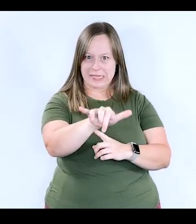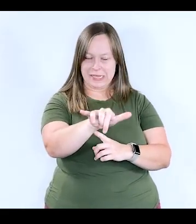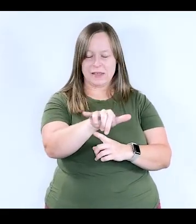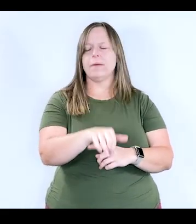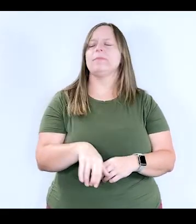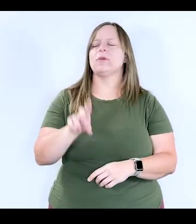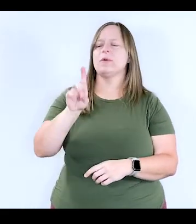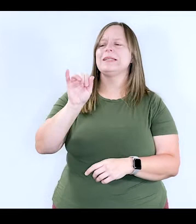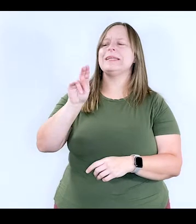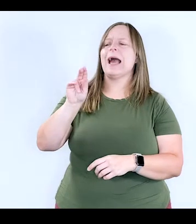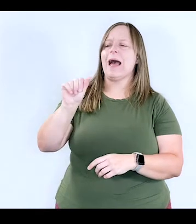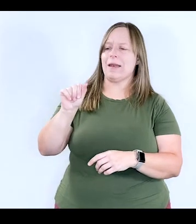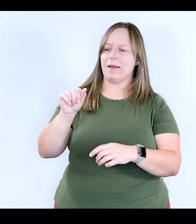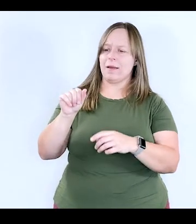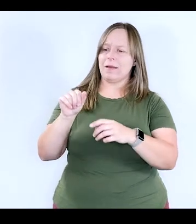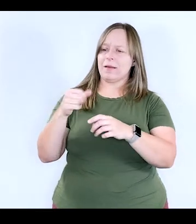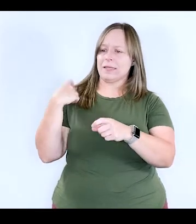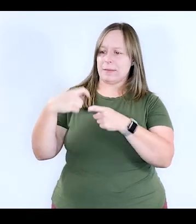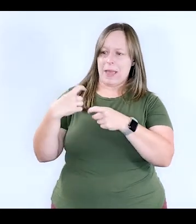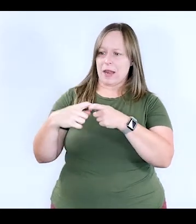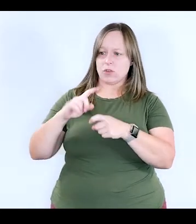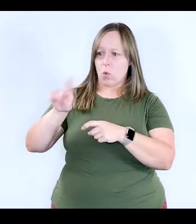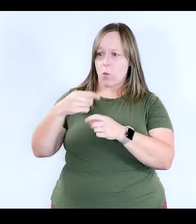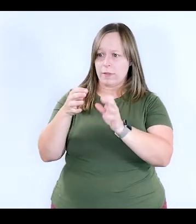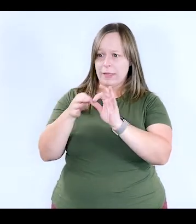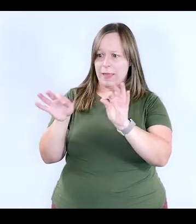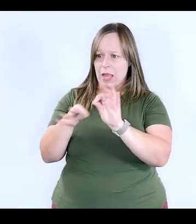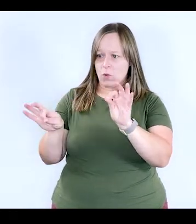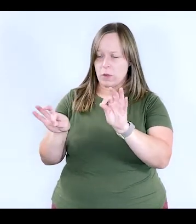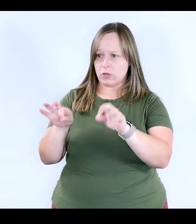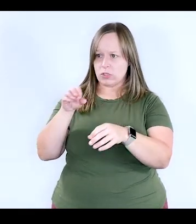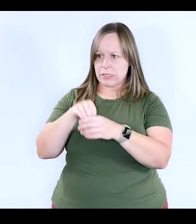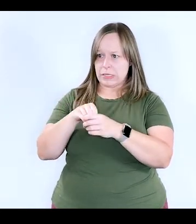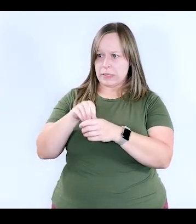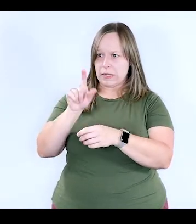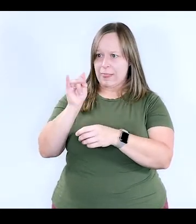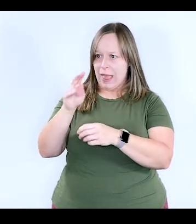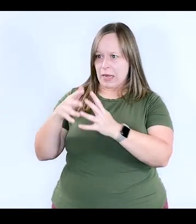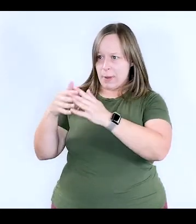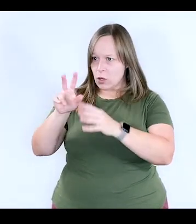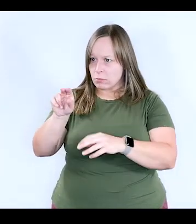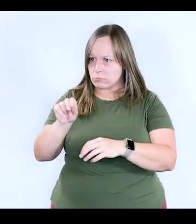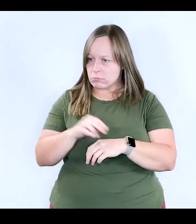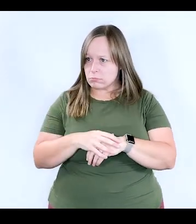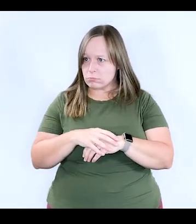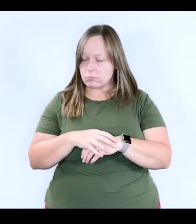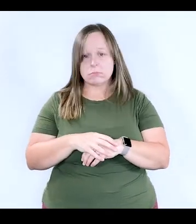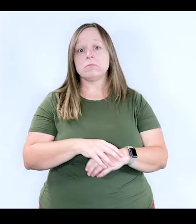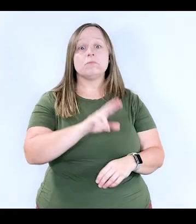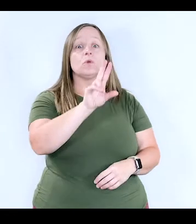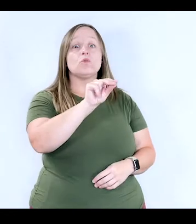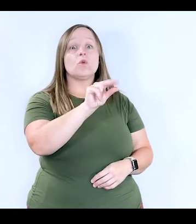And so Diana, Spanish, is this the only language that is spoken in Latin America? Actually, no.